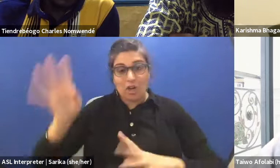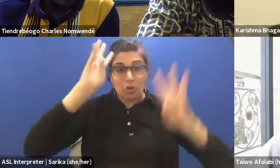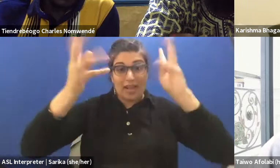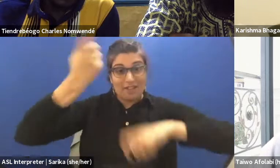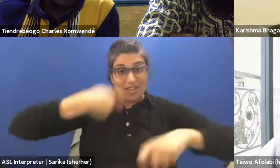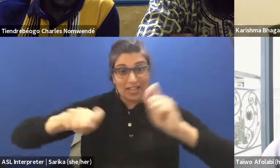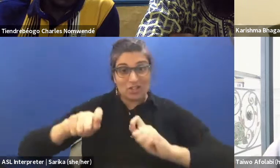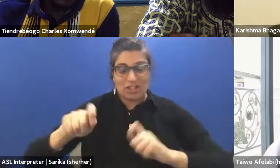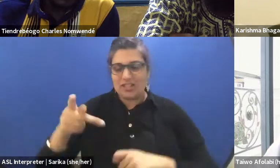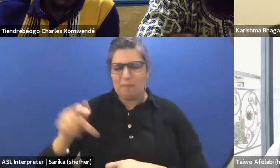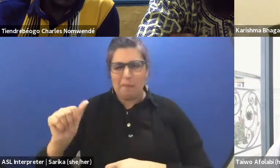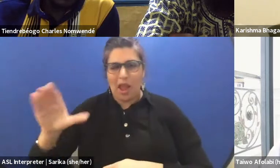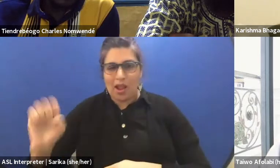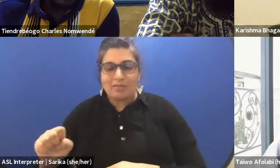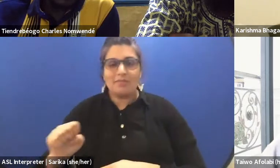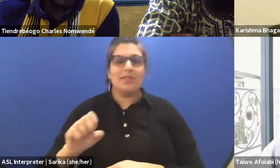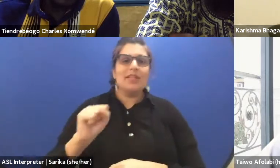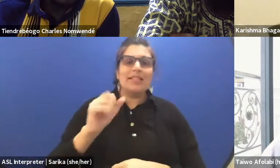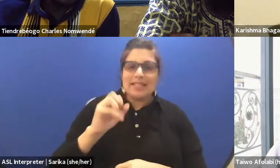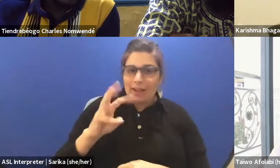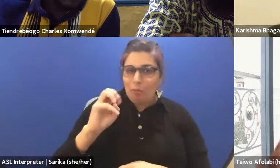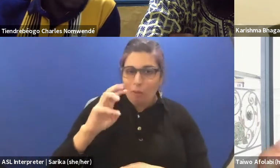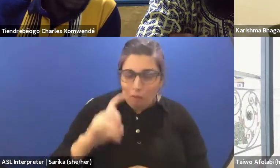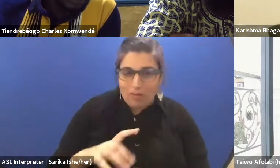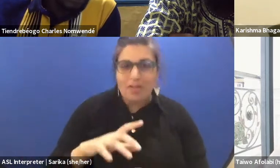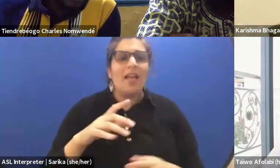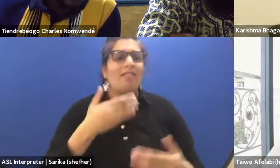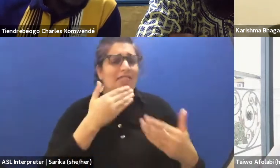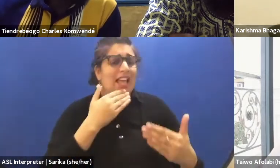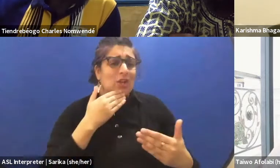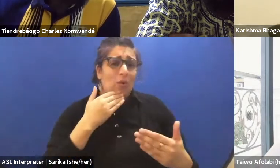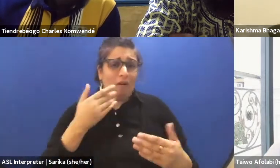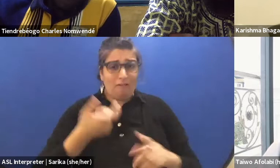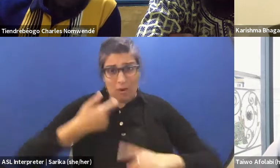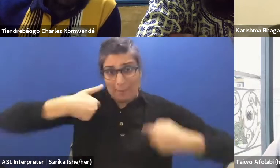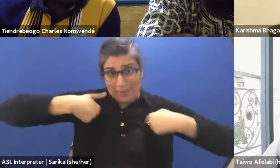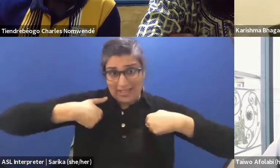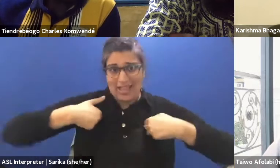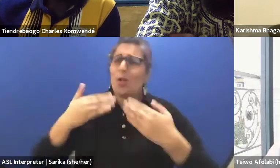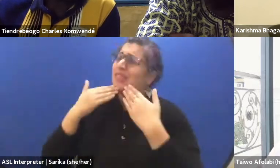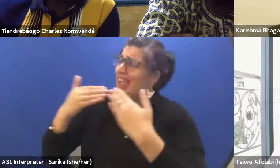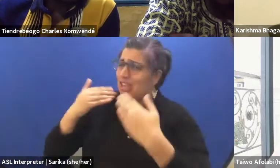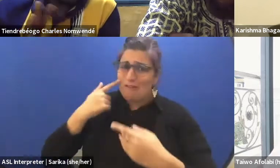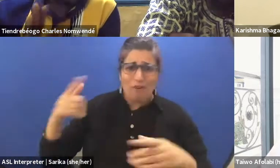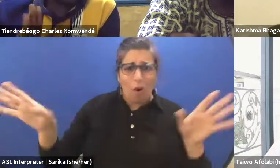Theater Emissary International, University of Regina. And from my end, I just want to say thank you to all of you. Thank you for- Thank you for curating such a wonderful panel.